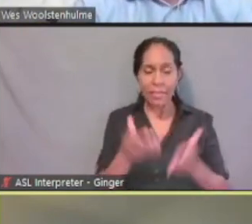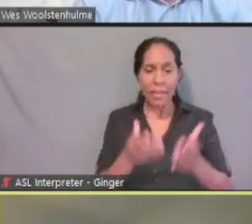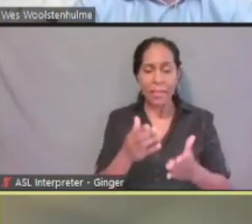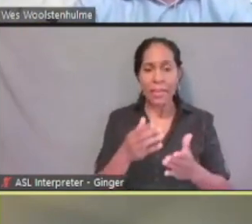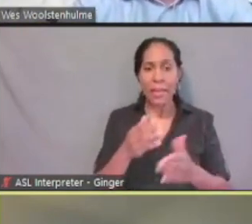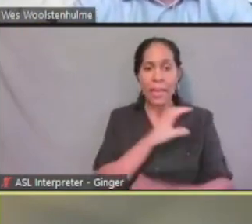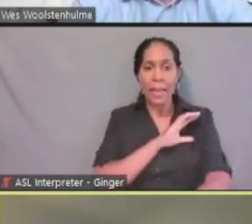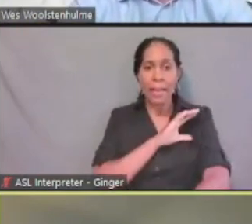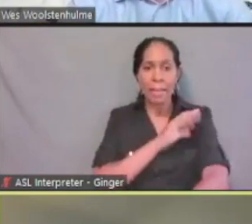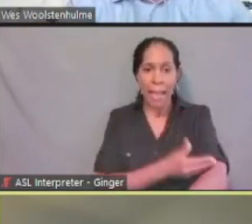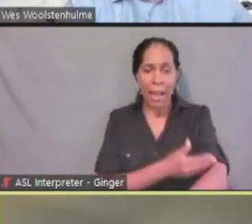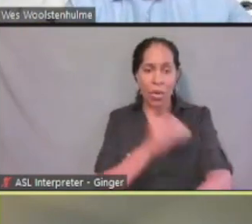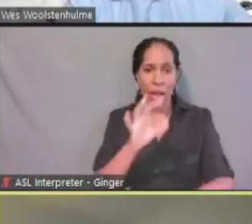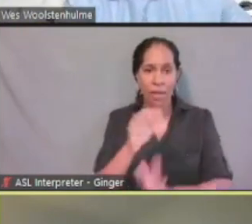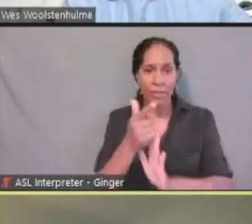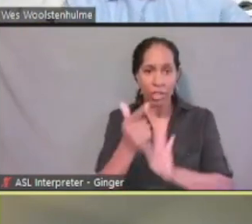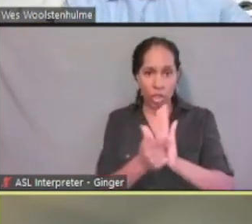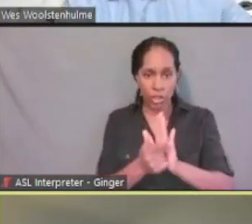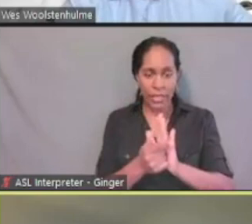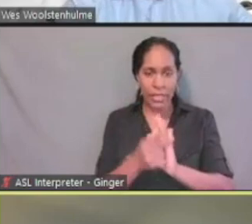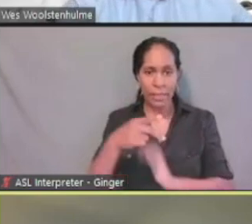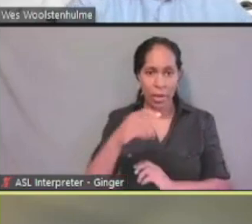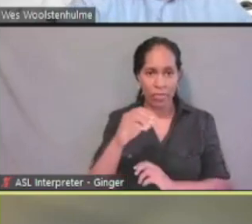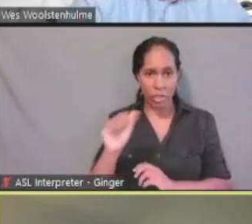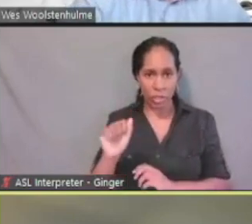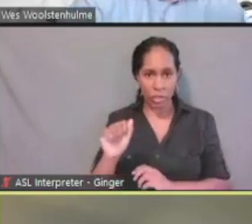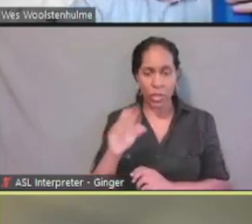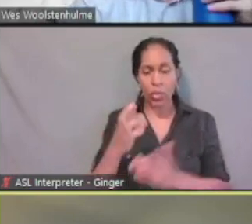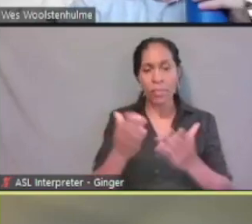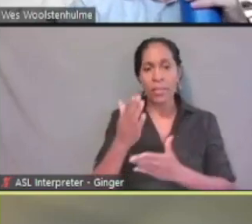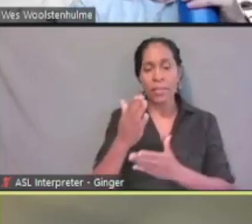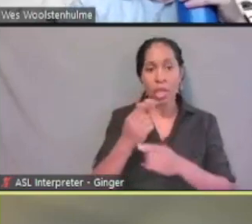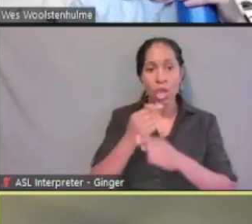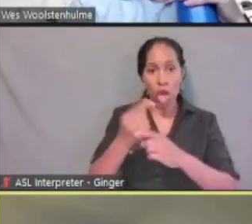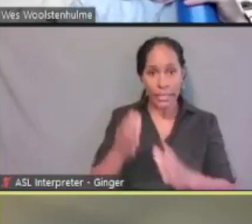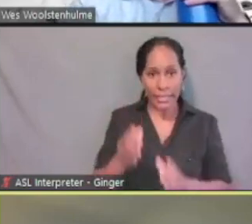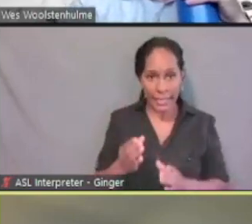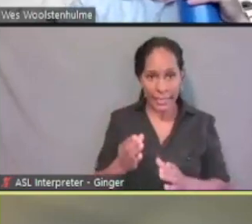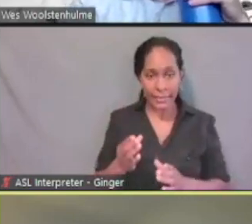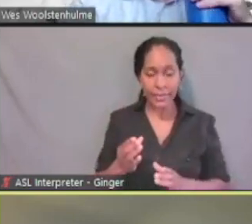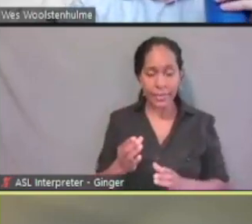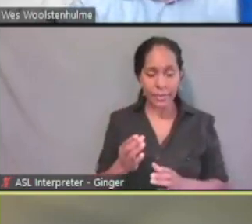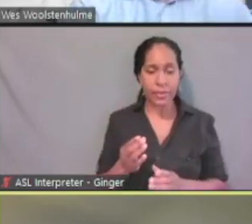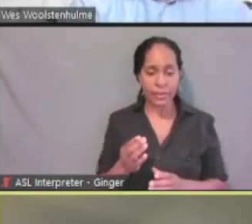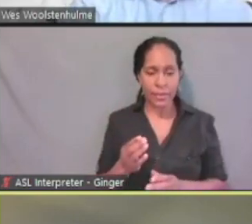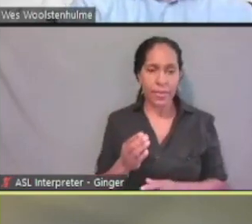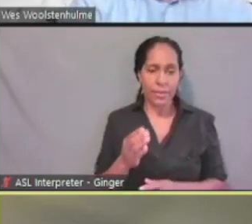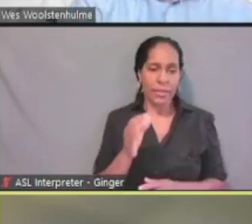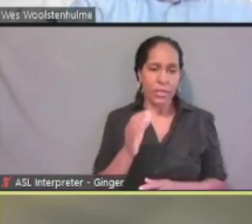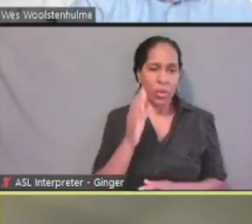or someone who has guardianship over another person, and so there would be a formal legal document